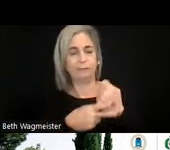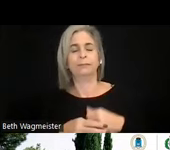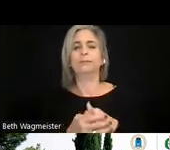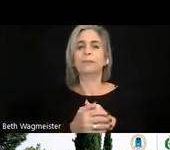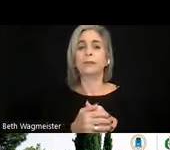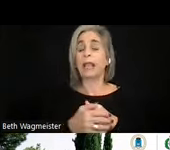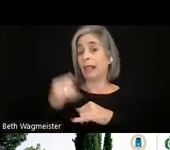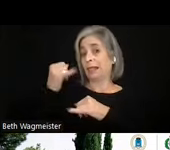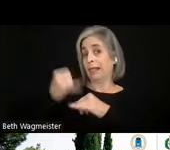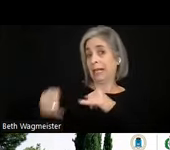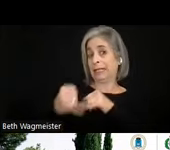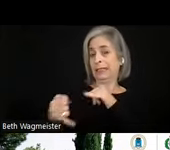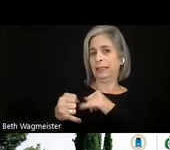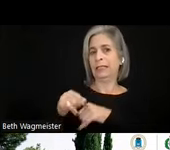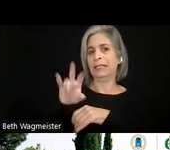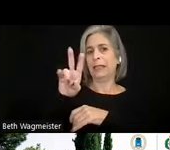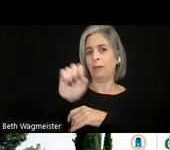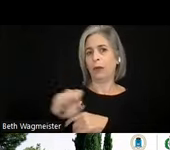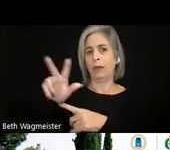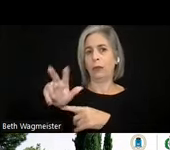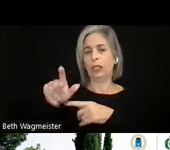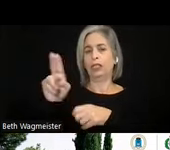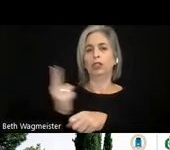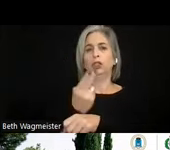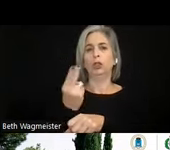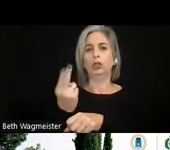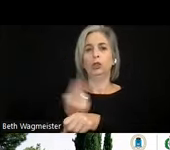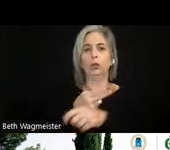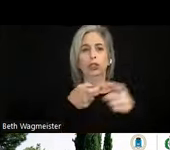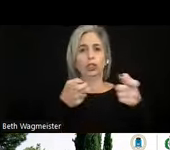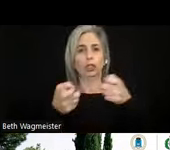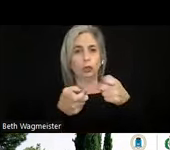Finally there's a section for user controls for turning on and off captions and audio